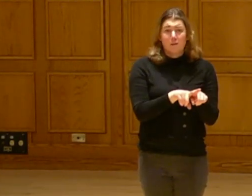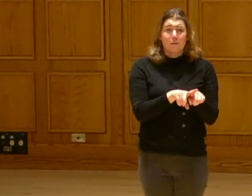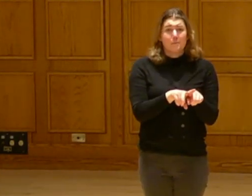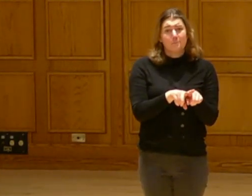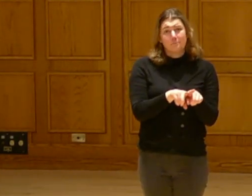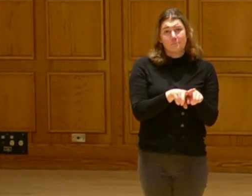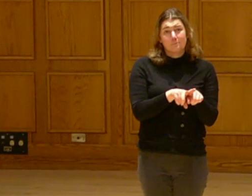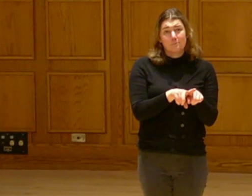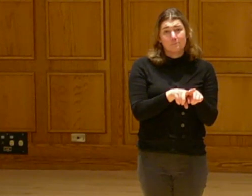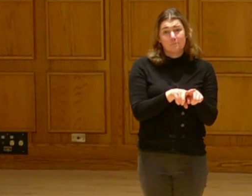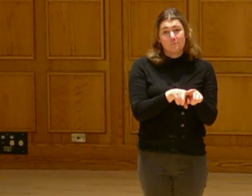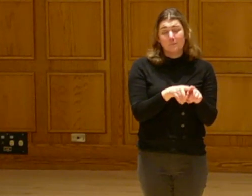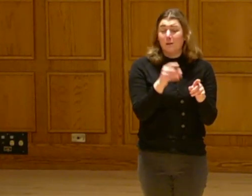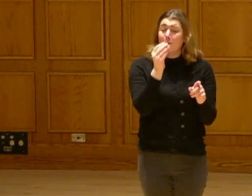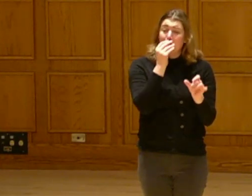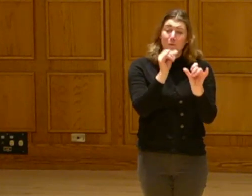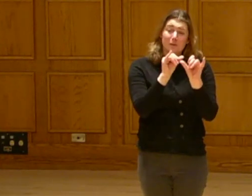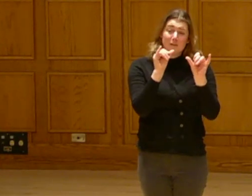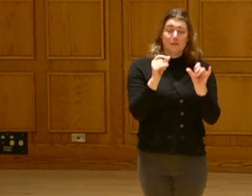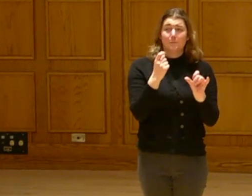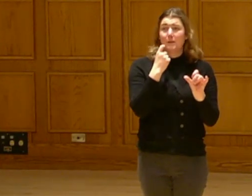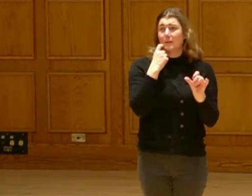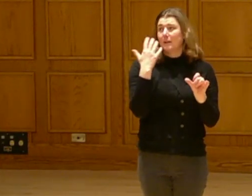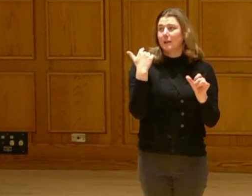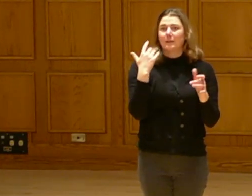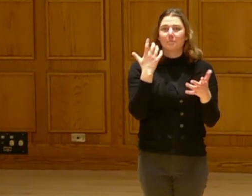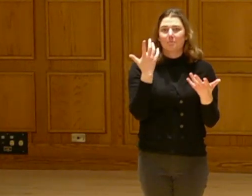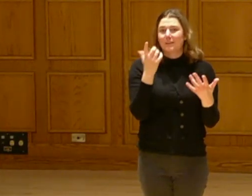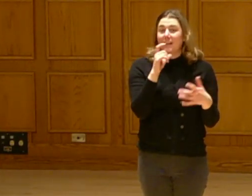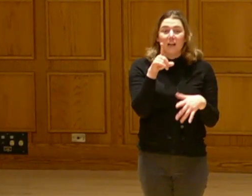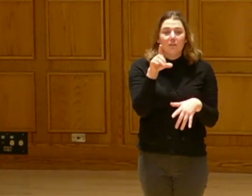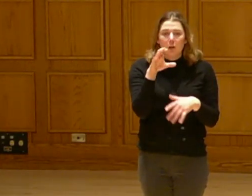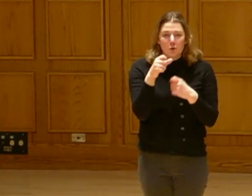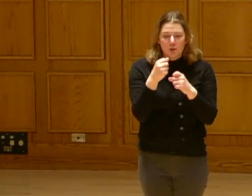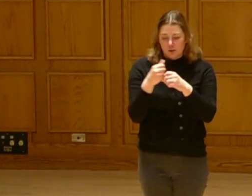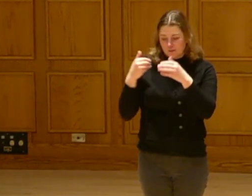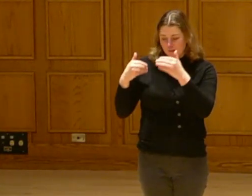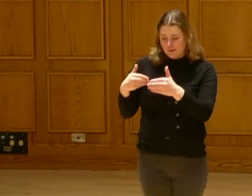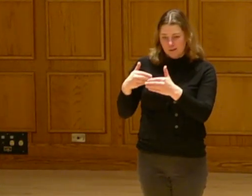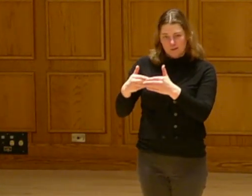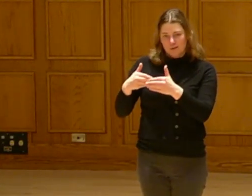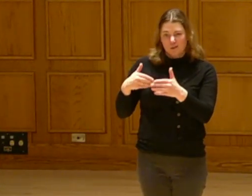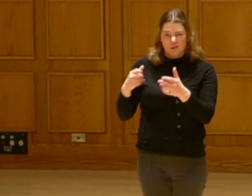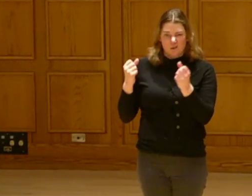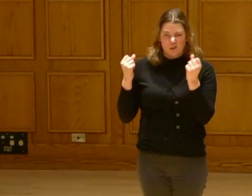Two or three natural resources as well as the food system within the last not even 100 years.